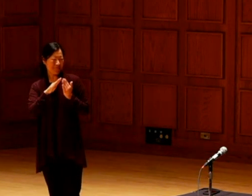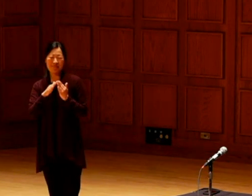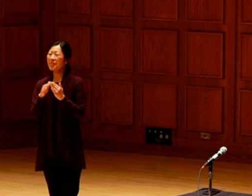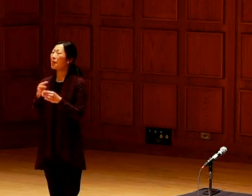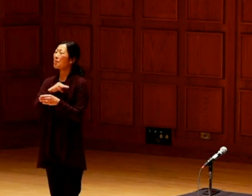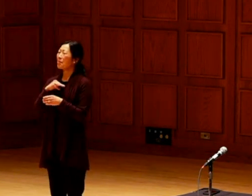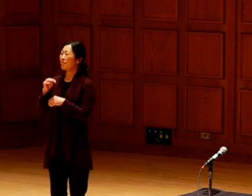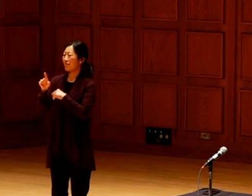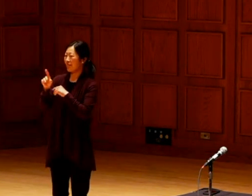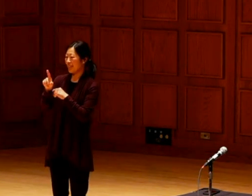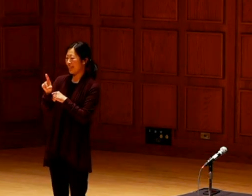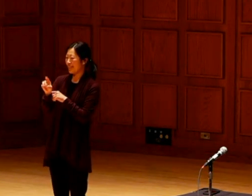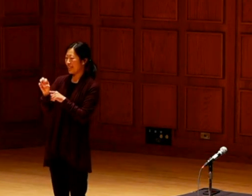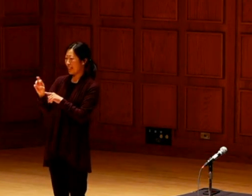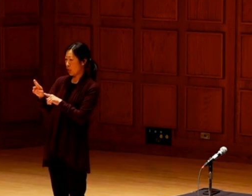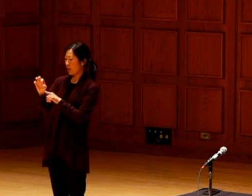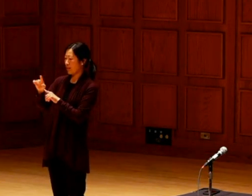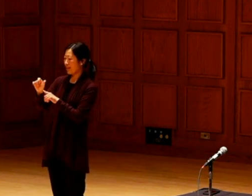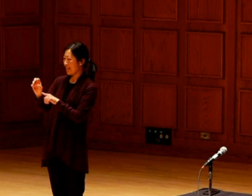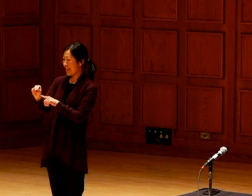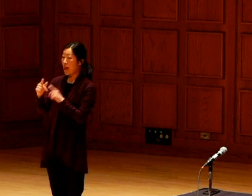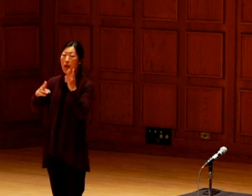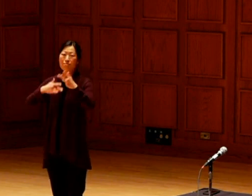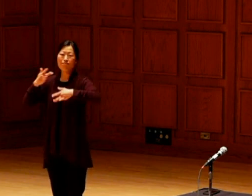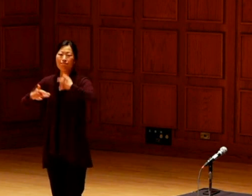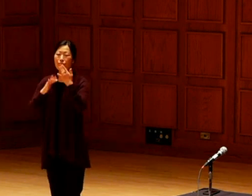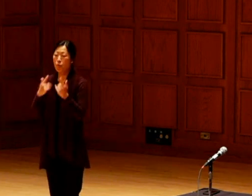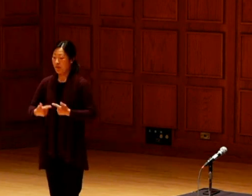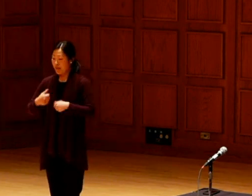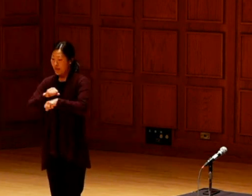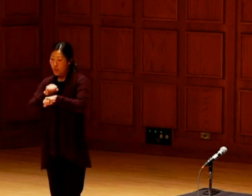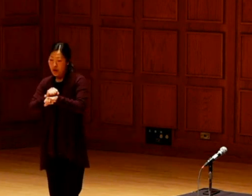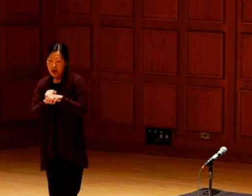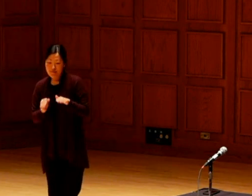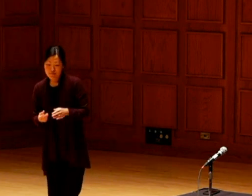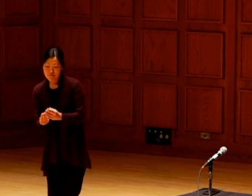Our shared hometown. She's a member of the Deer Clan.